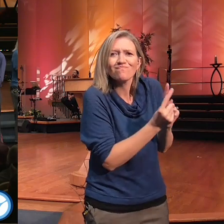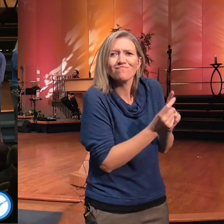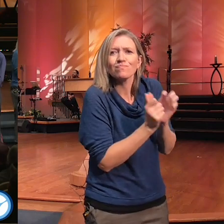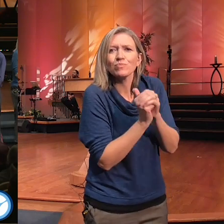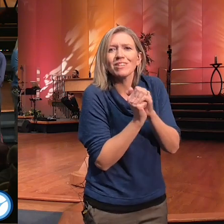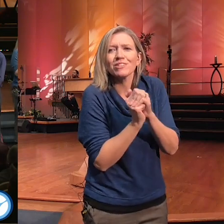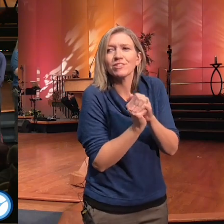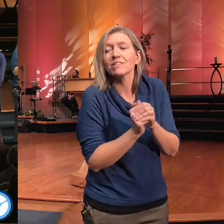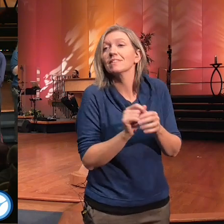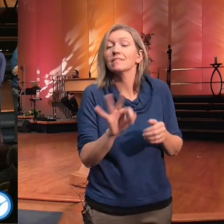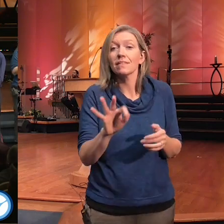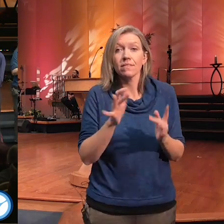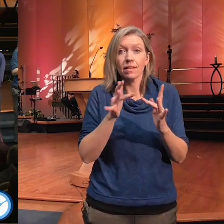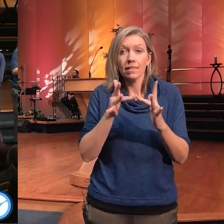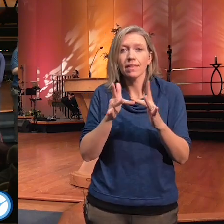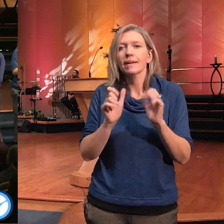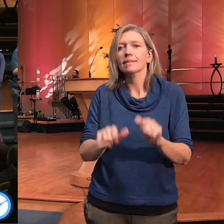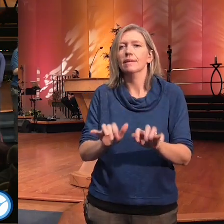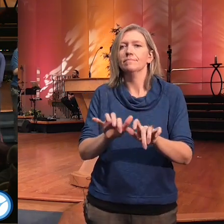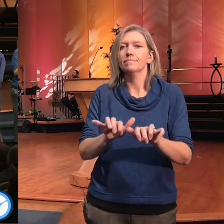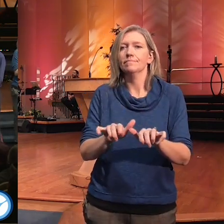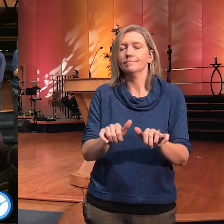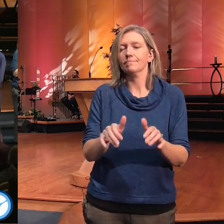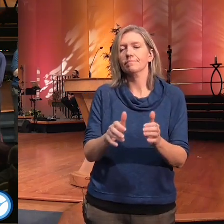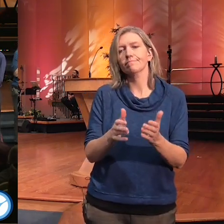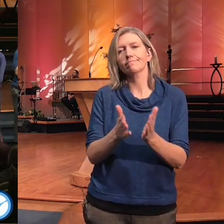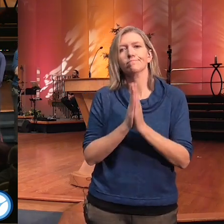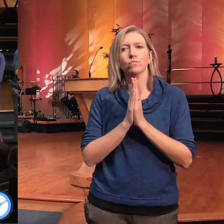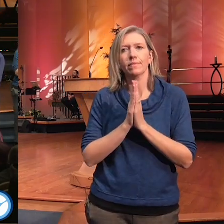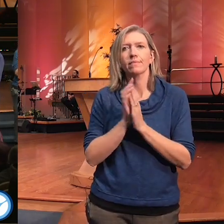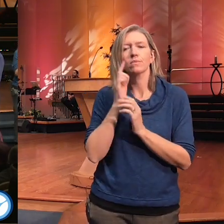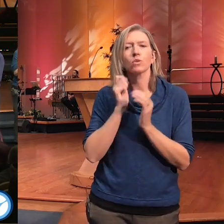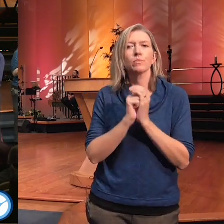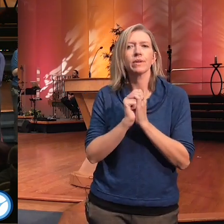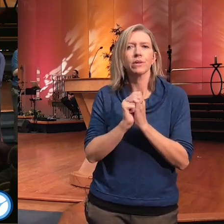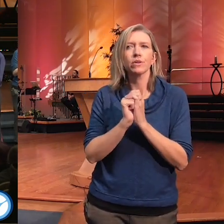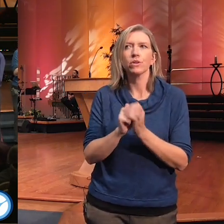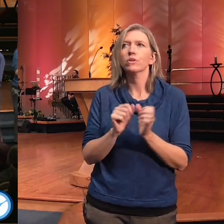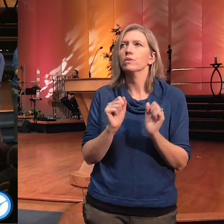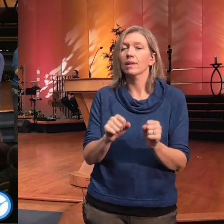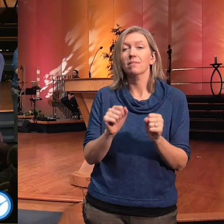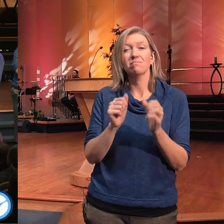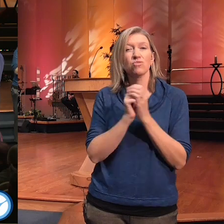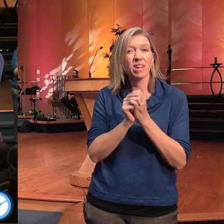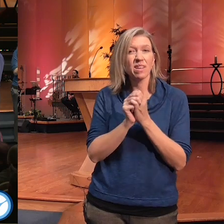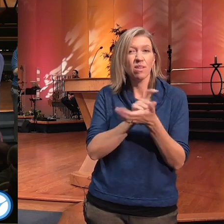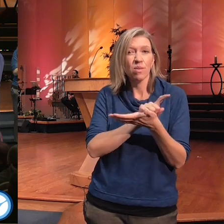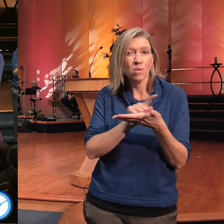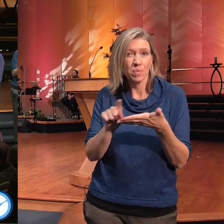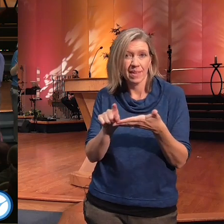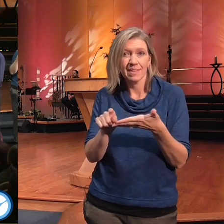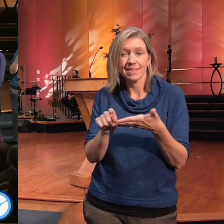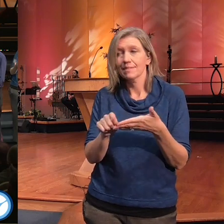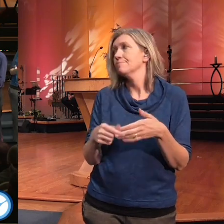can do an online prayer request that will be prayed over all week thank you Jackie and the